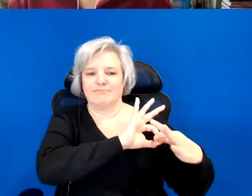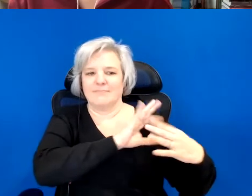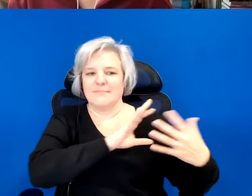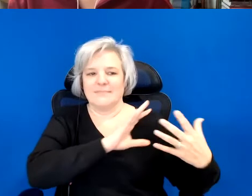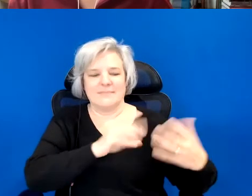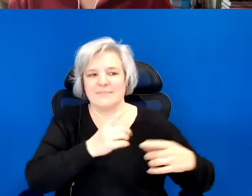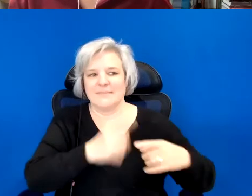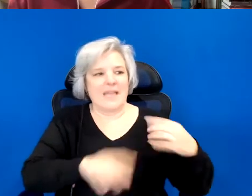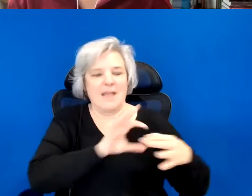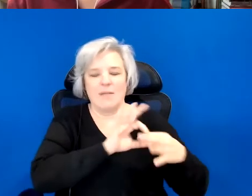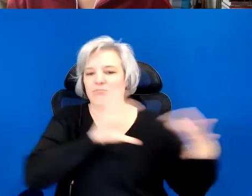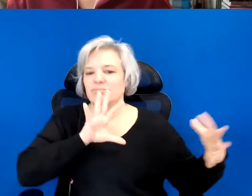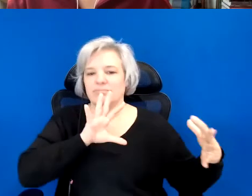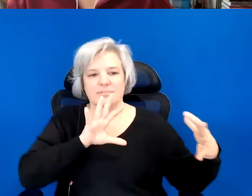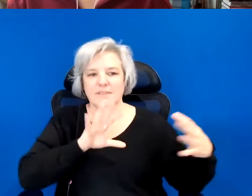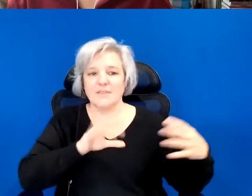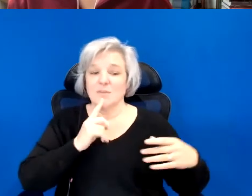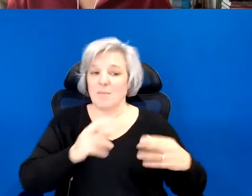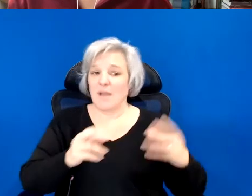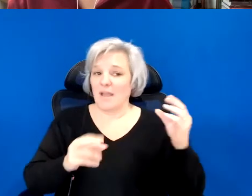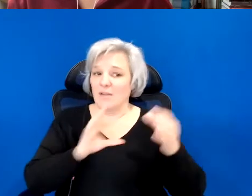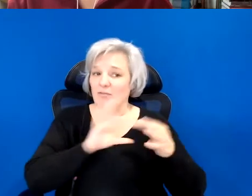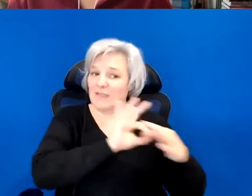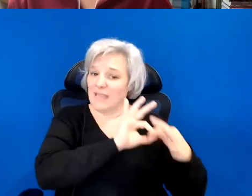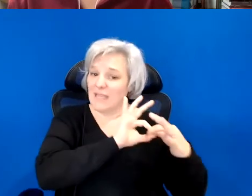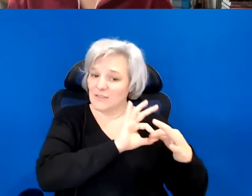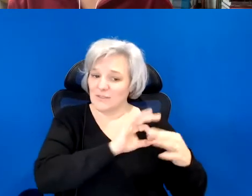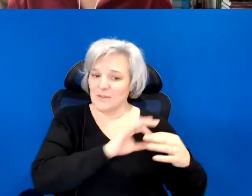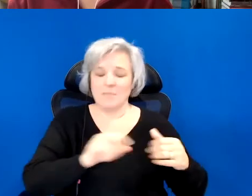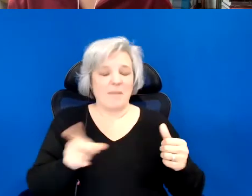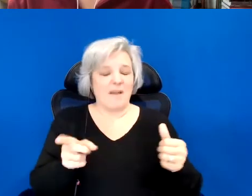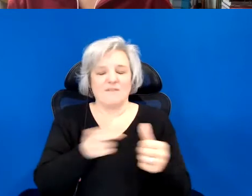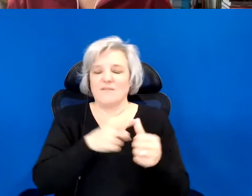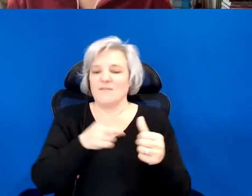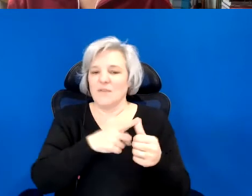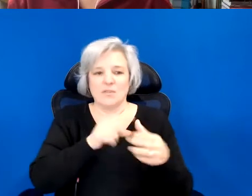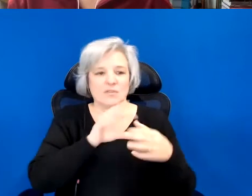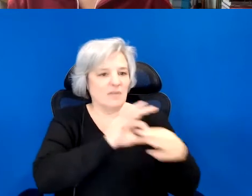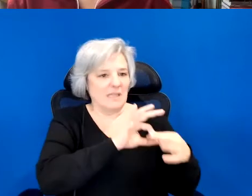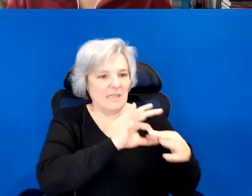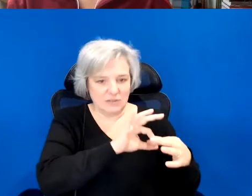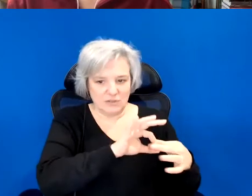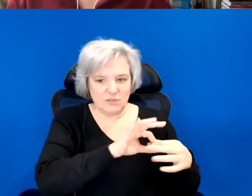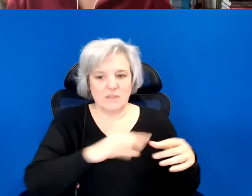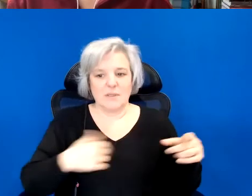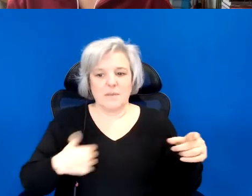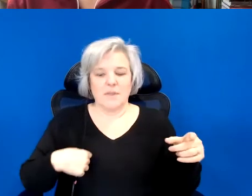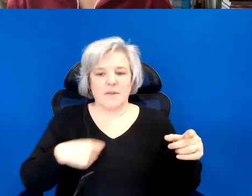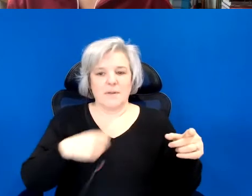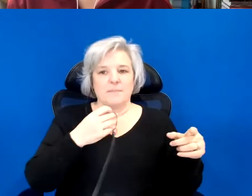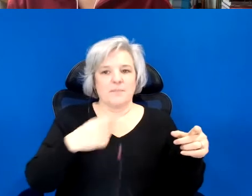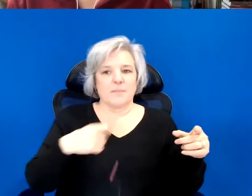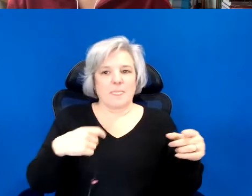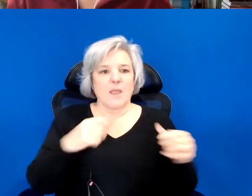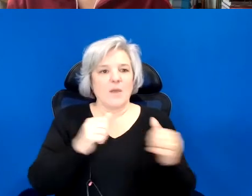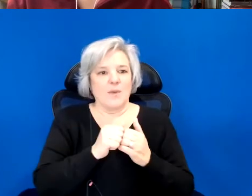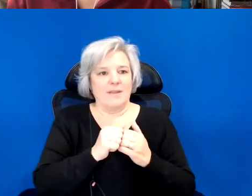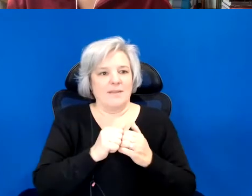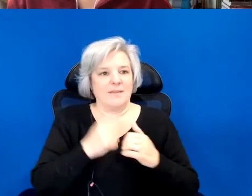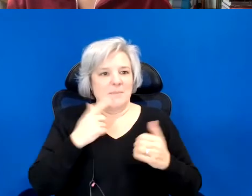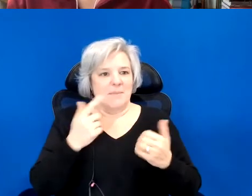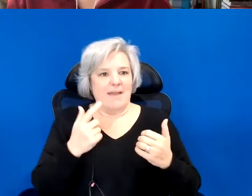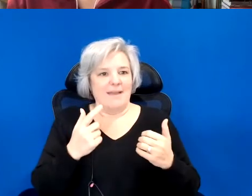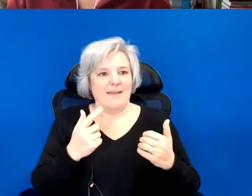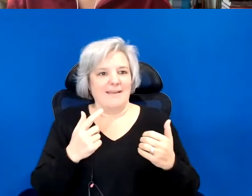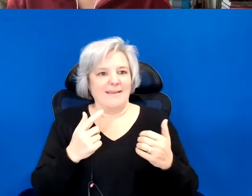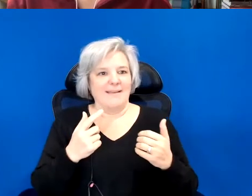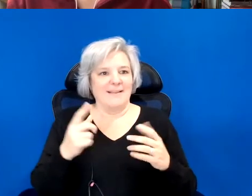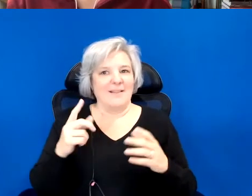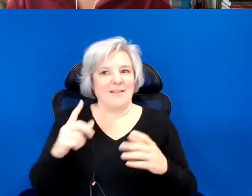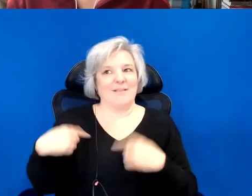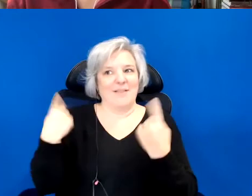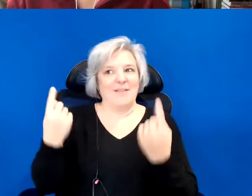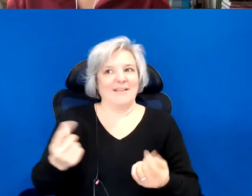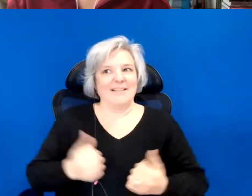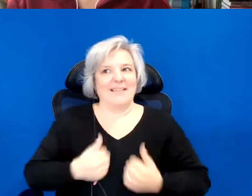I was which is the first relationship that I've had in my significantly long life.